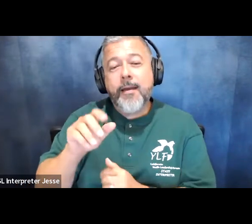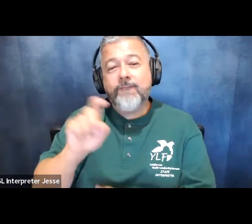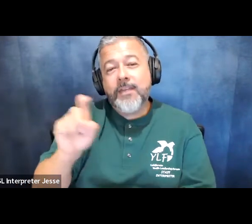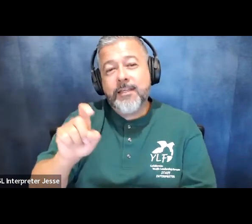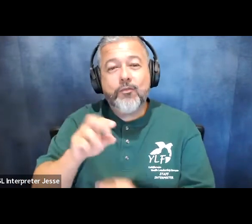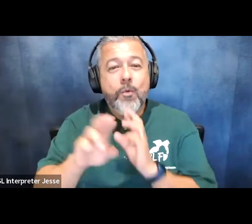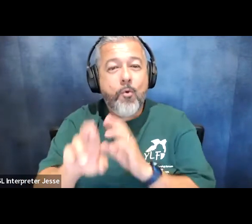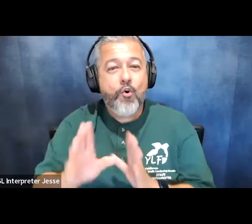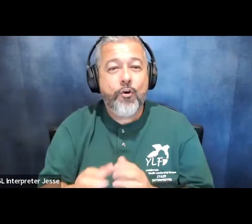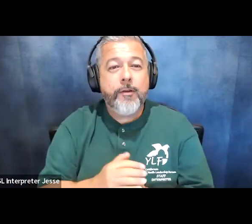please move to slide four